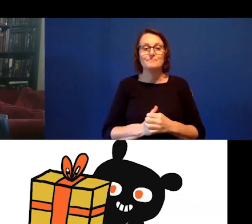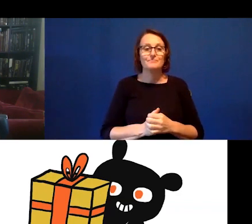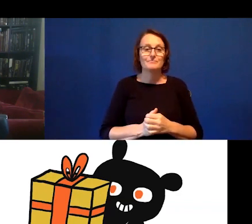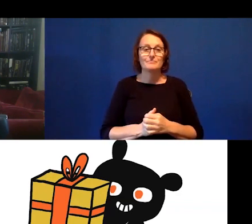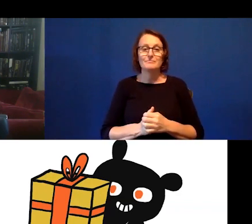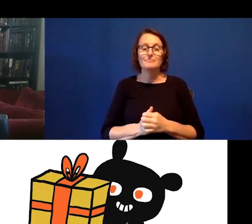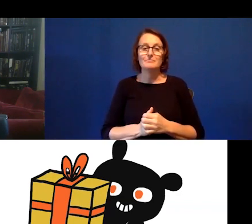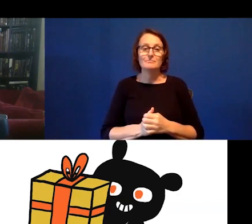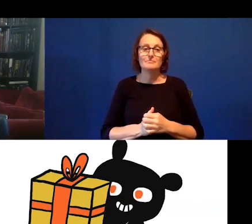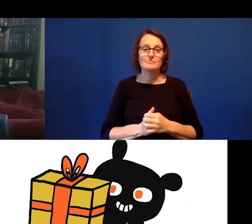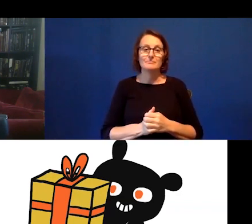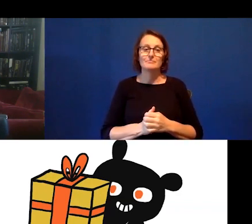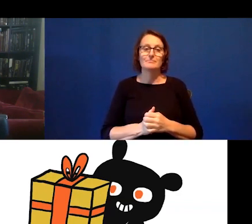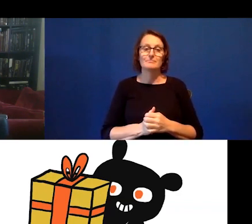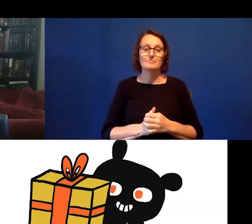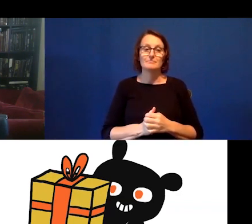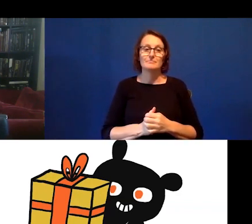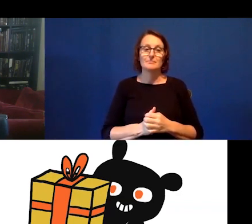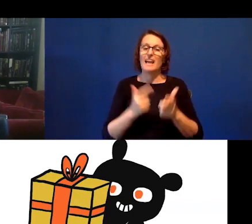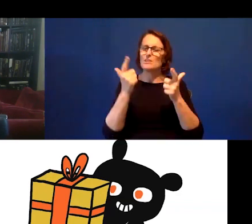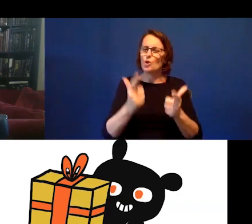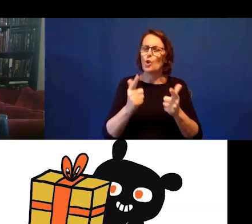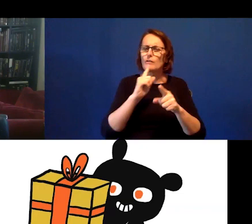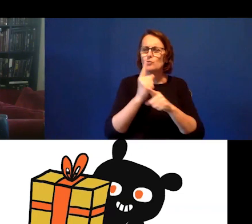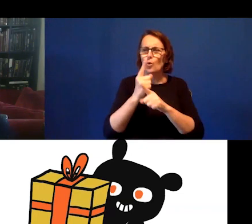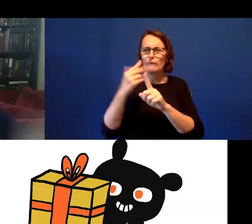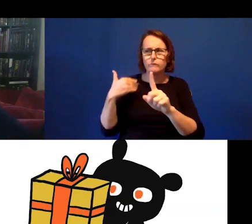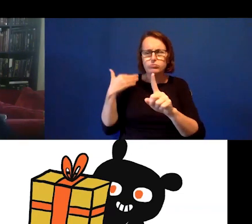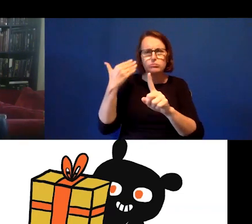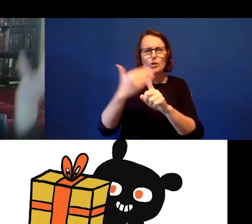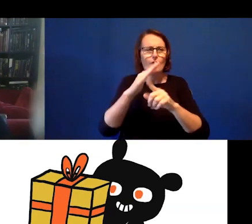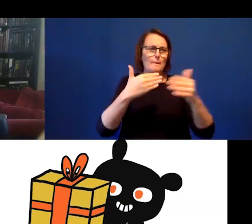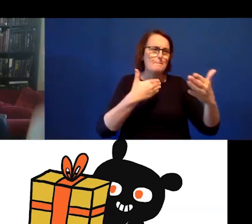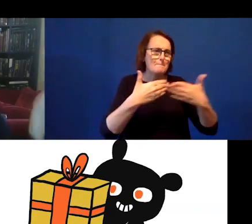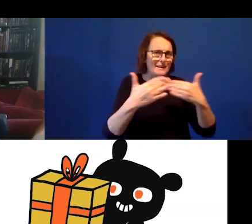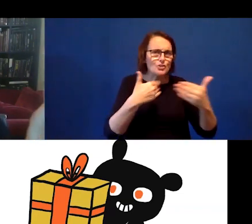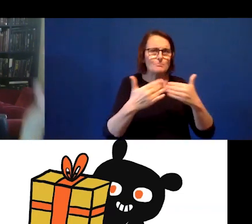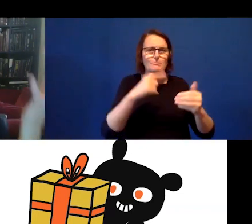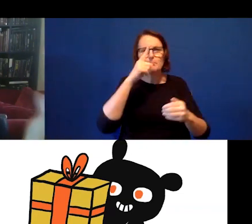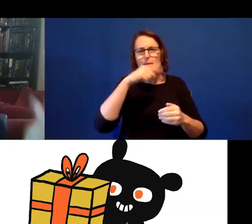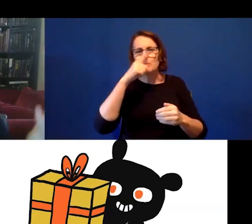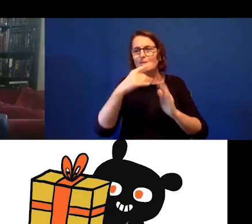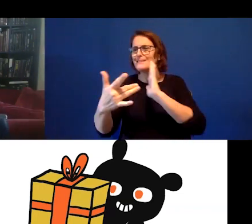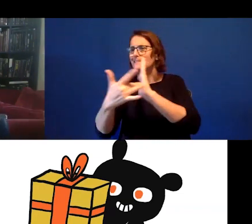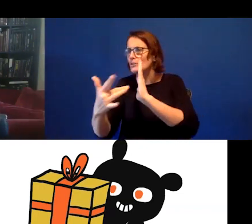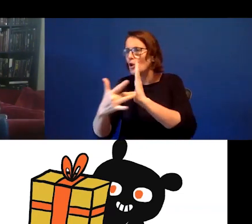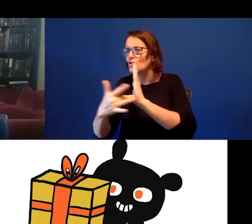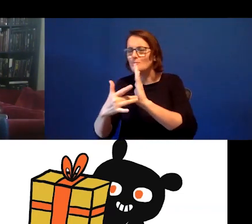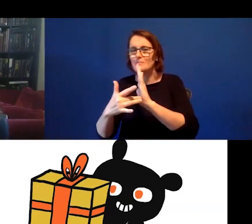about management technologies, but not about how you really create these wonderful studio environments.